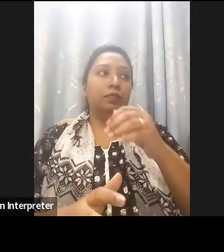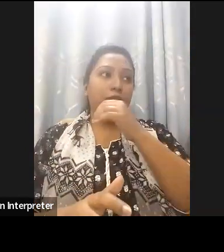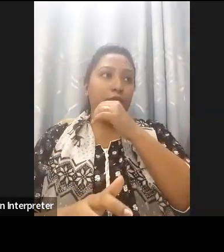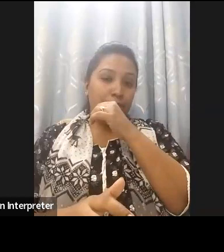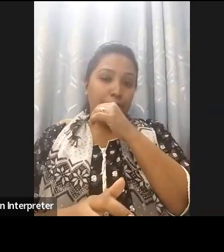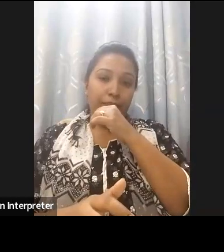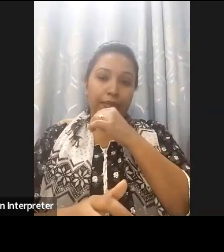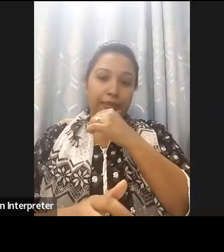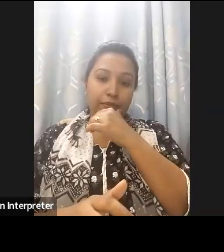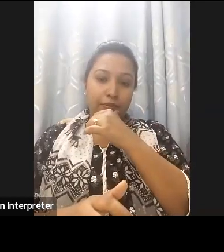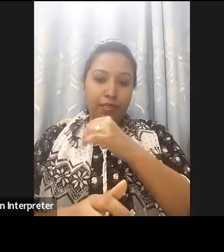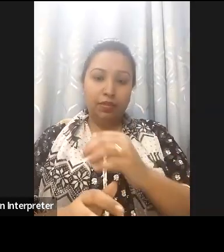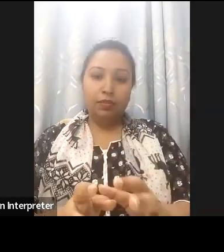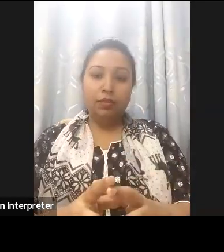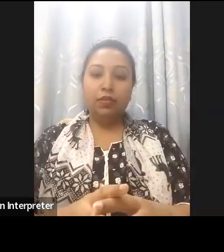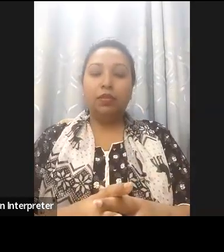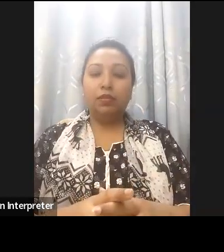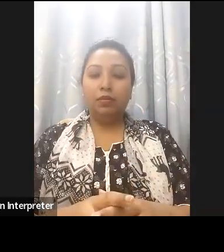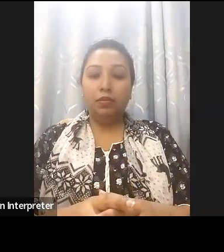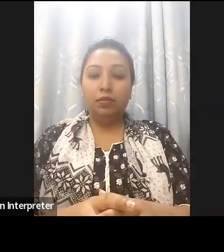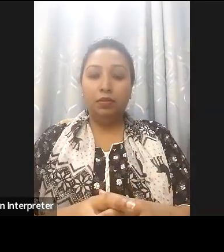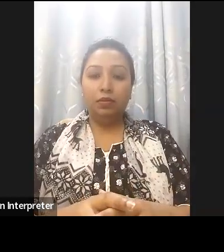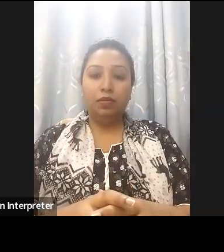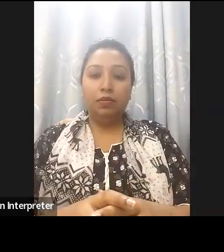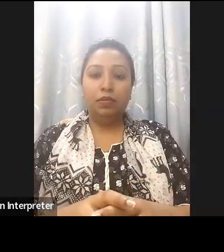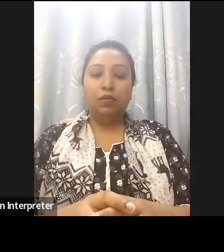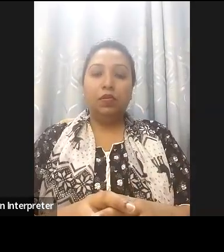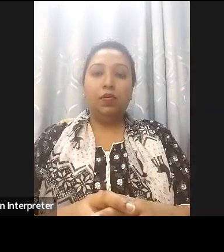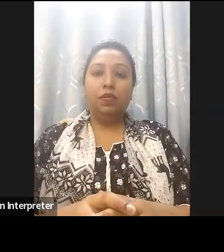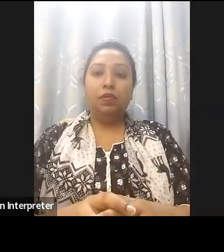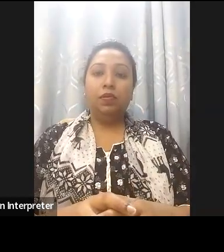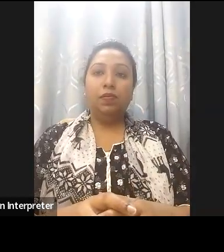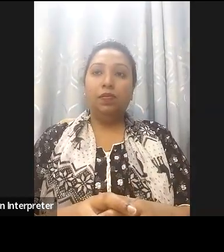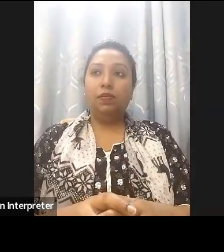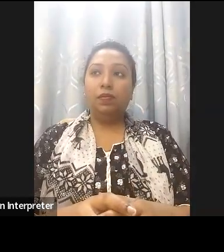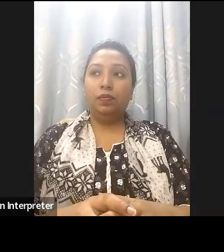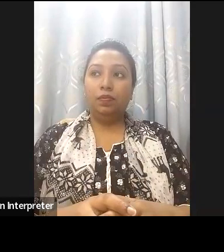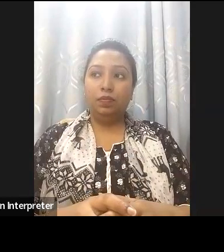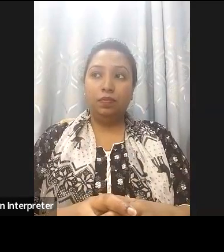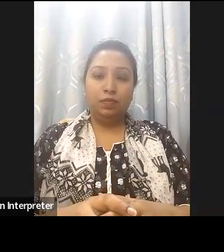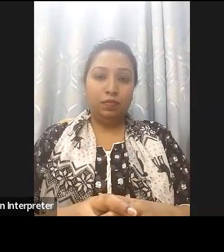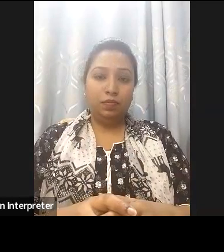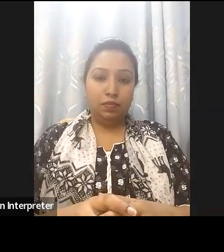one of our our representative in countries we do have representative in many countries so we help